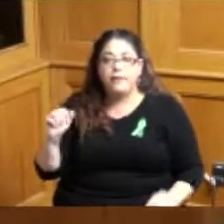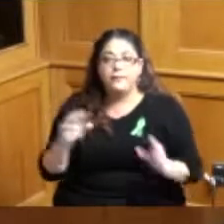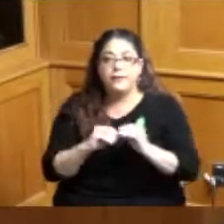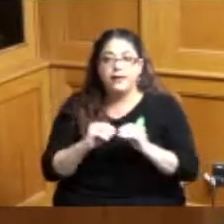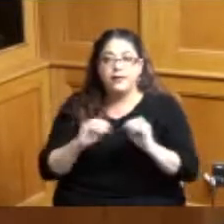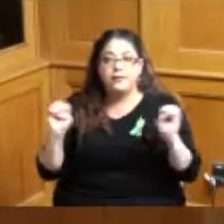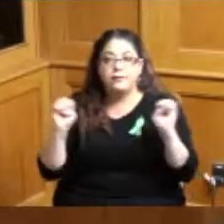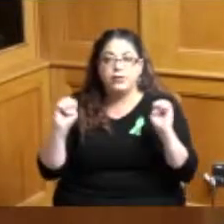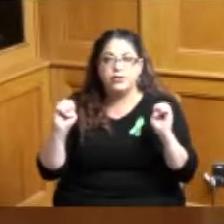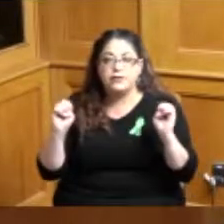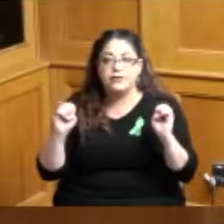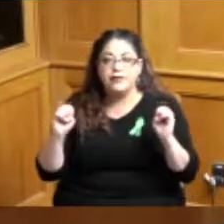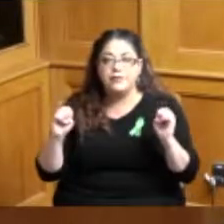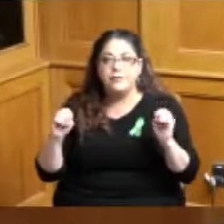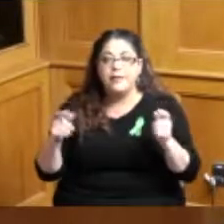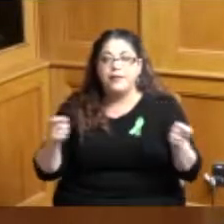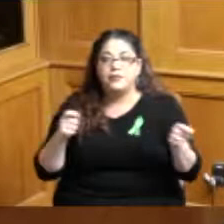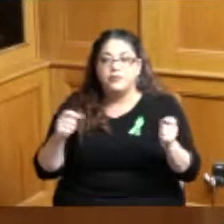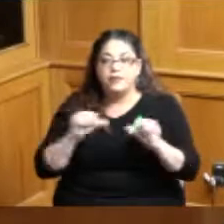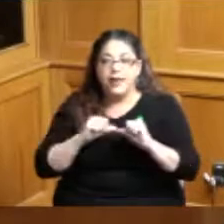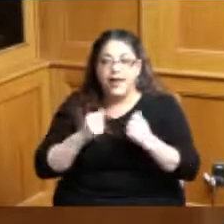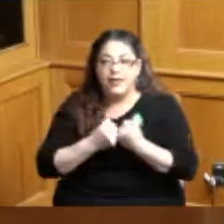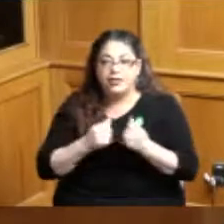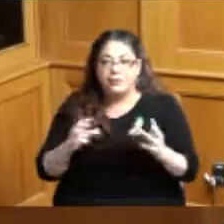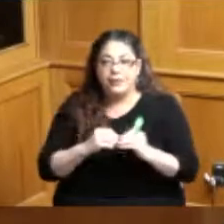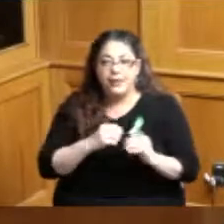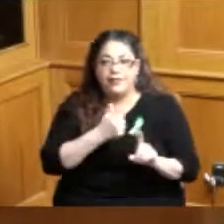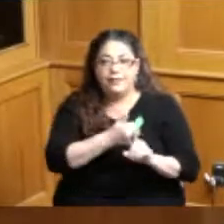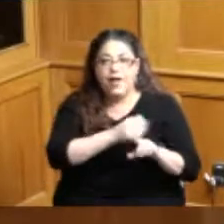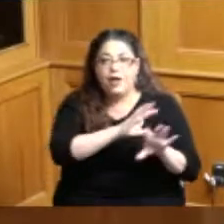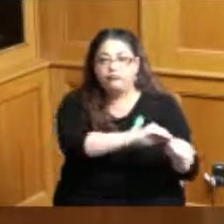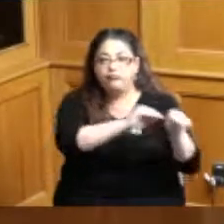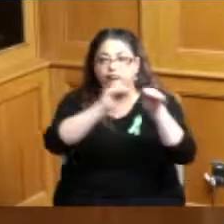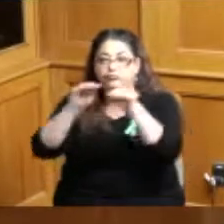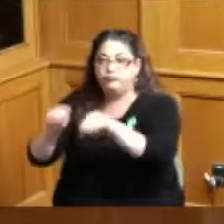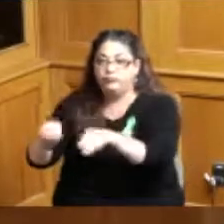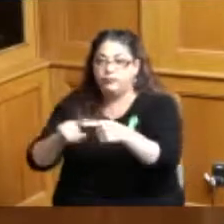agency meeting and they are excited about their relocation to Springdale long they